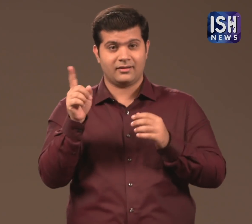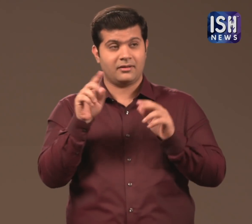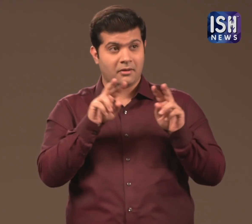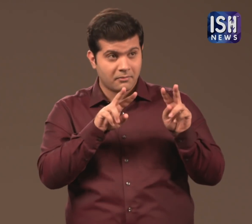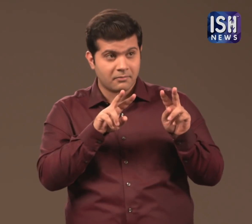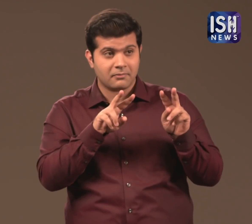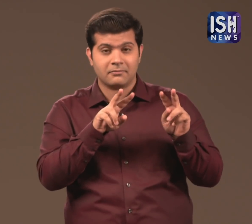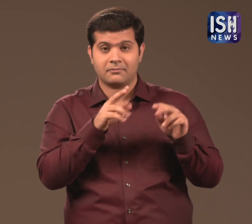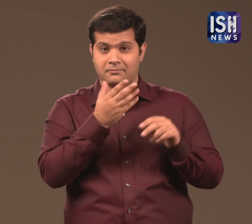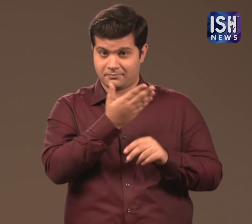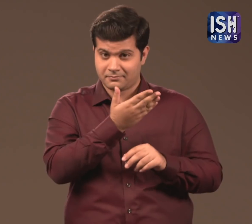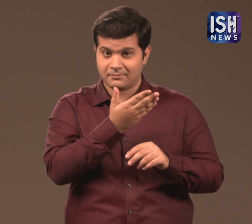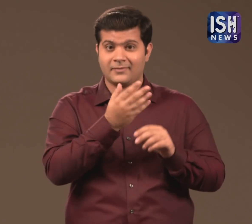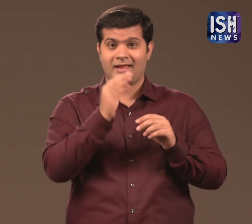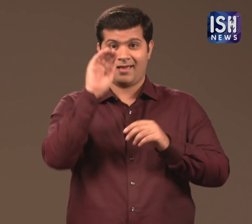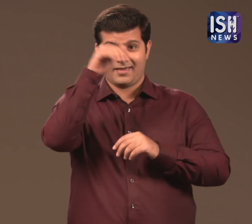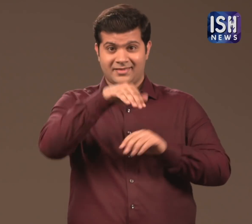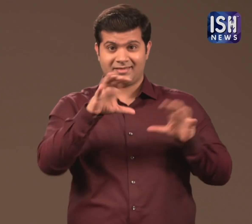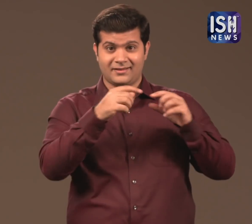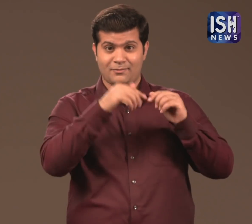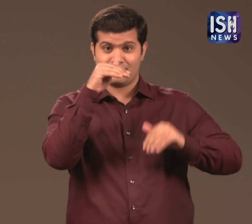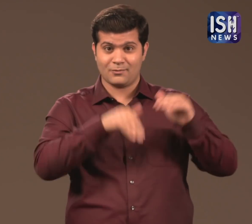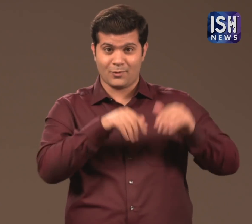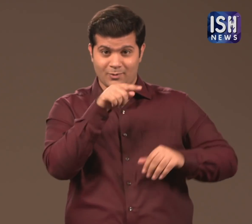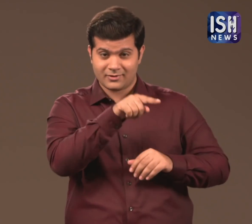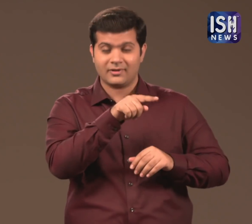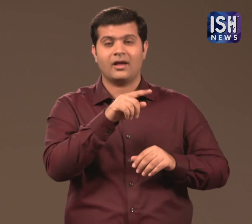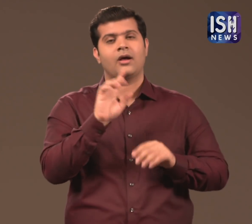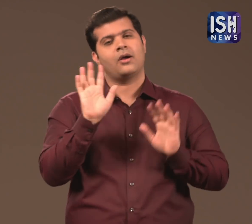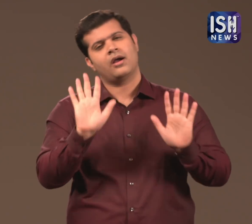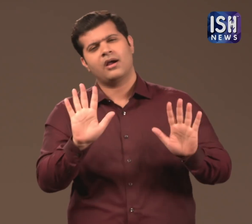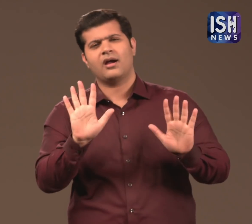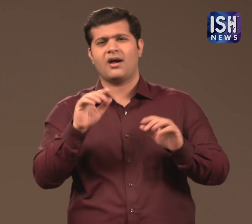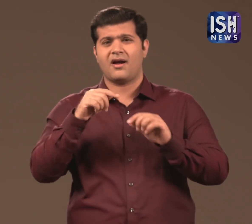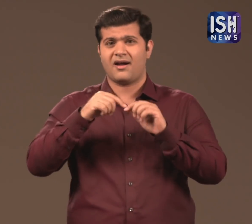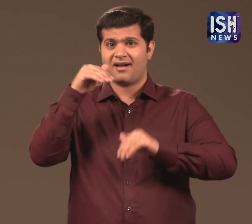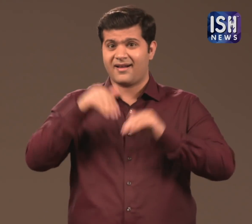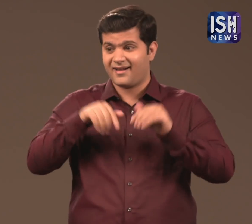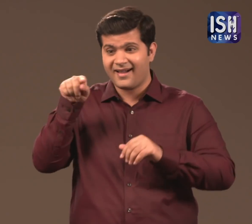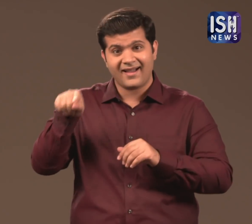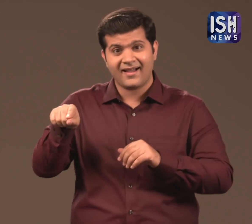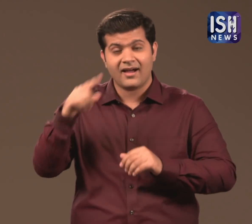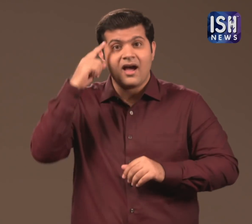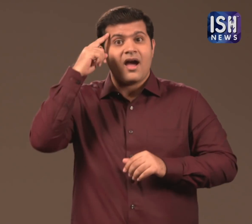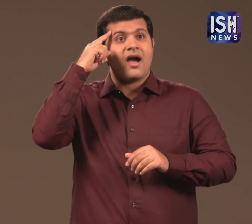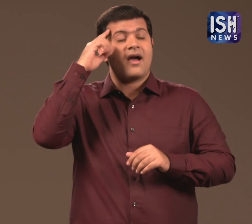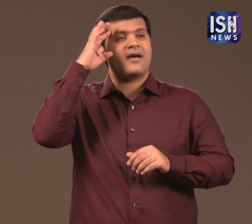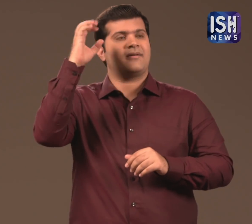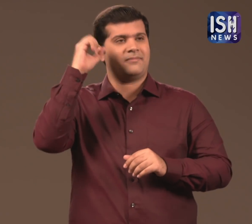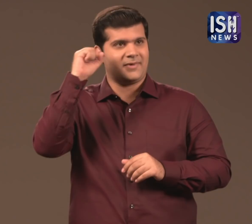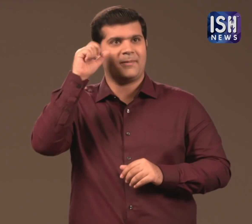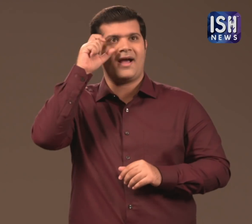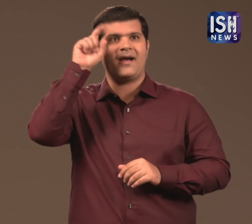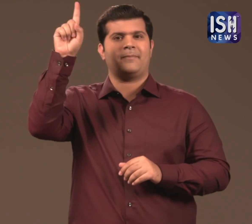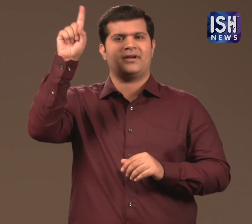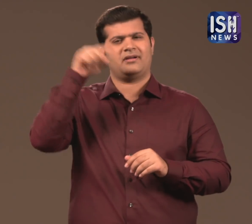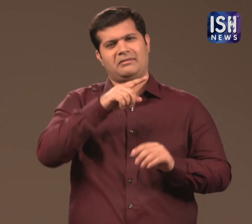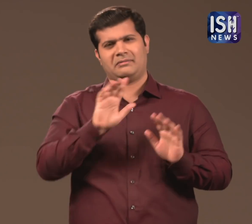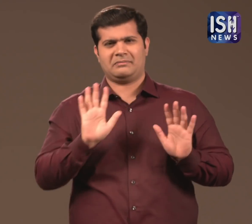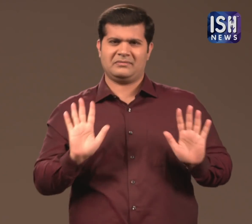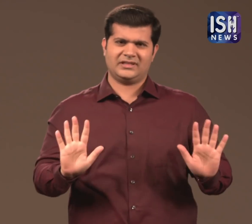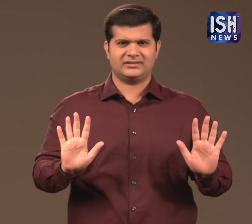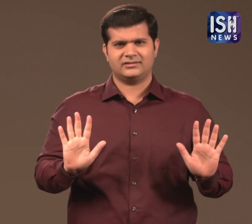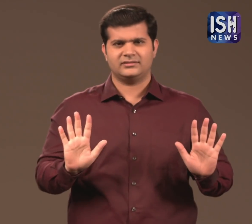said that BSP remembers Ambedkar only during the elections.